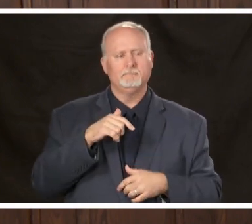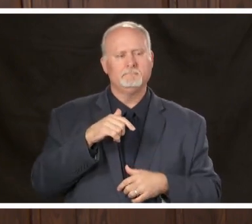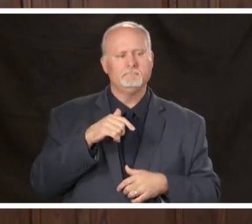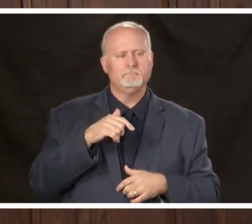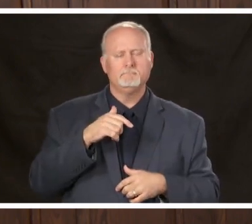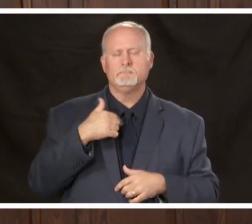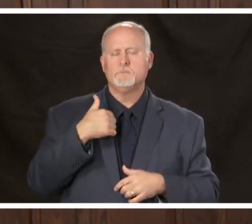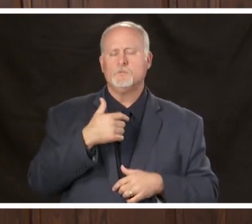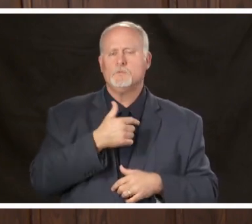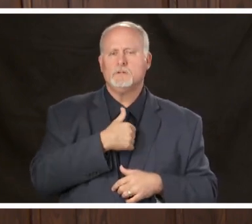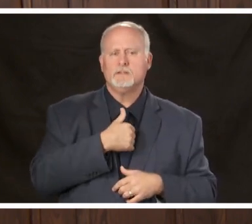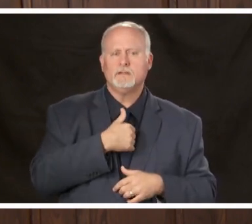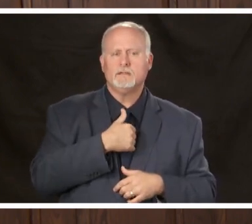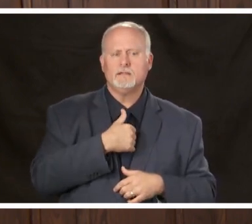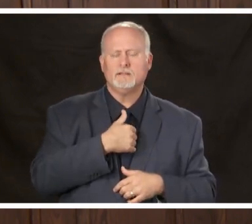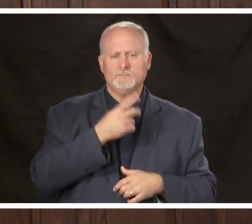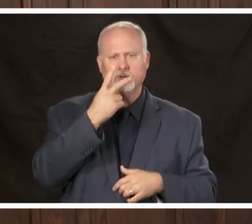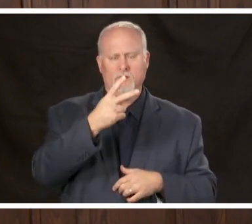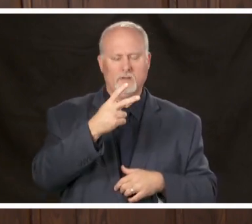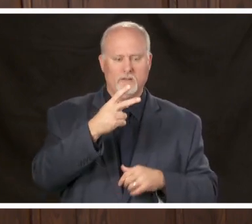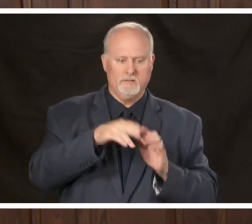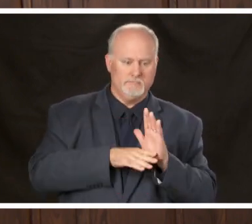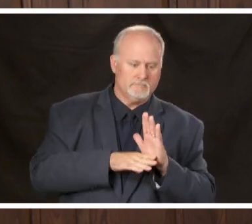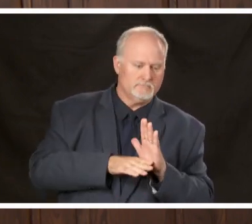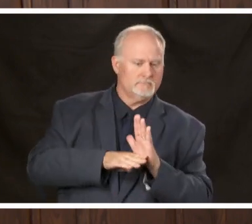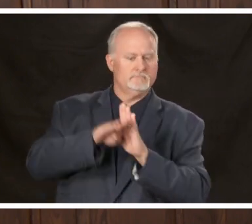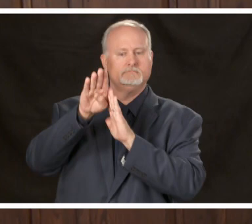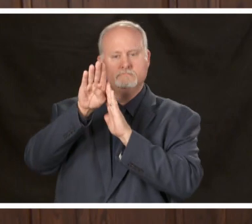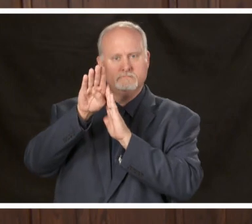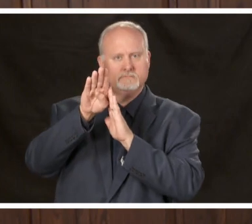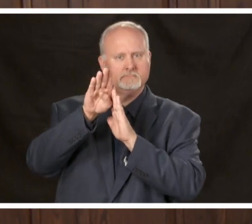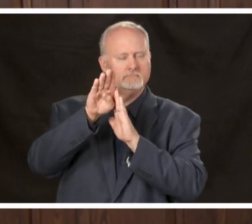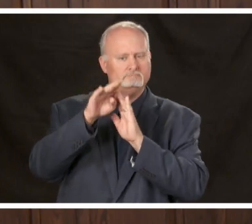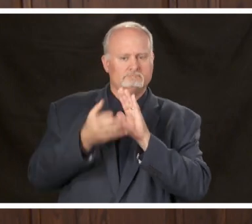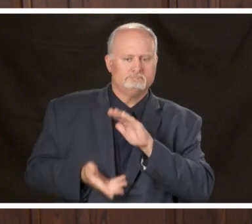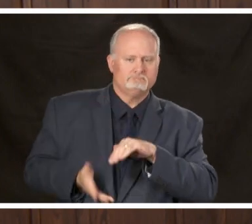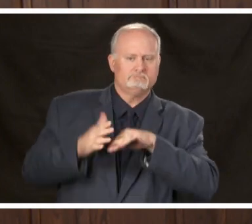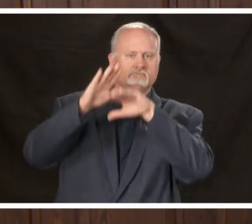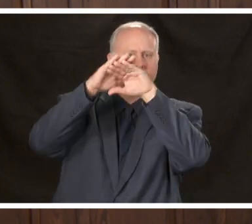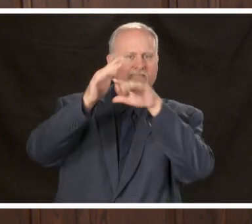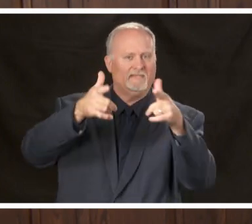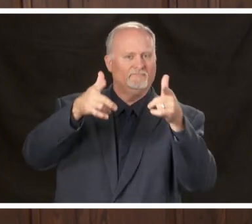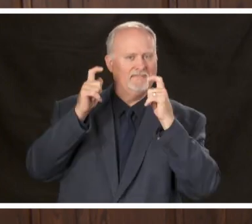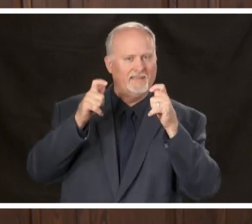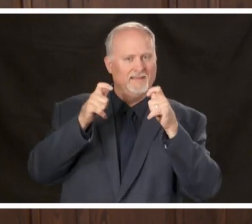were seeing an exponential increase in the number of cases at UAB Hospital in